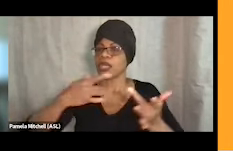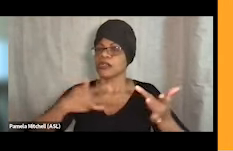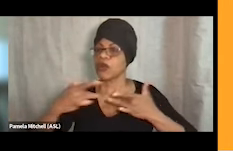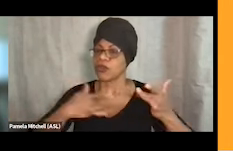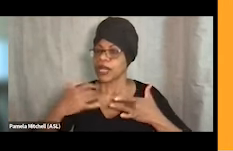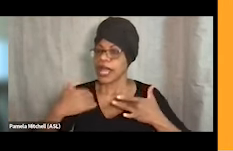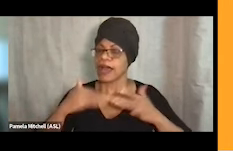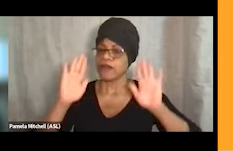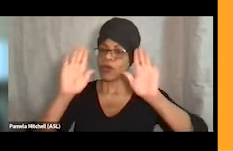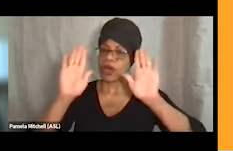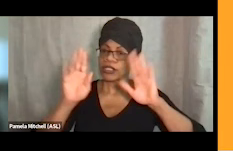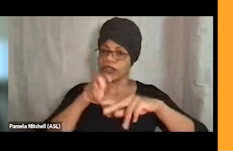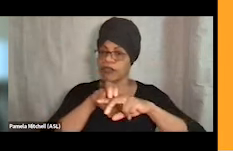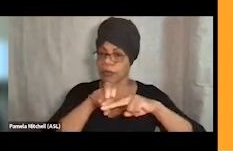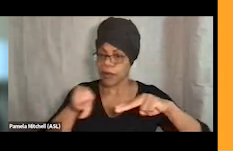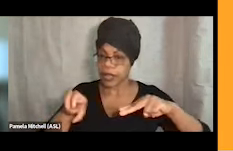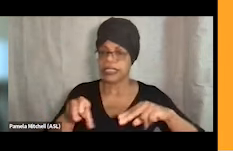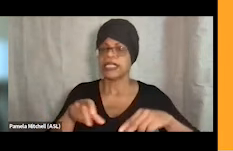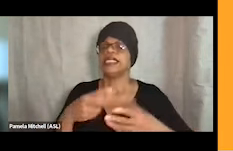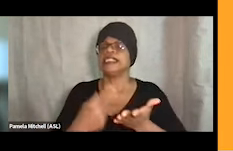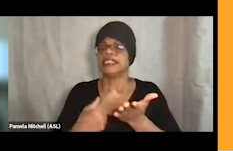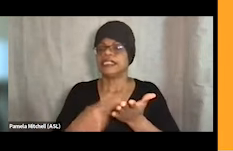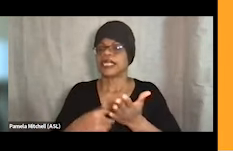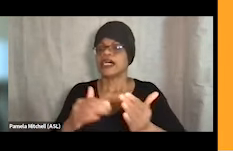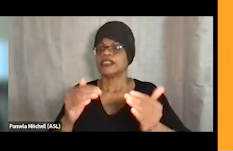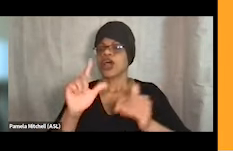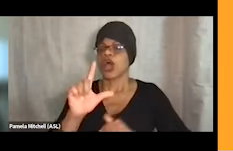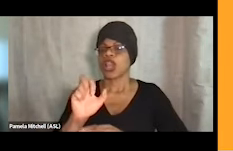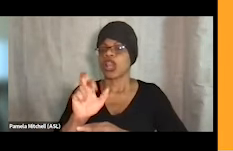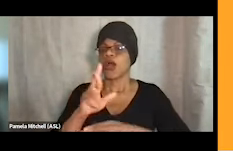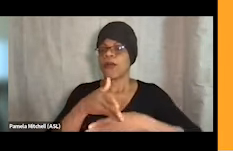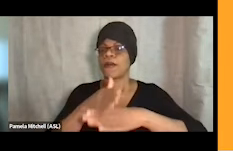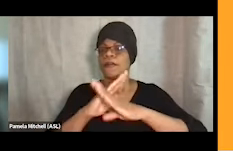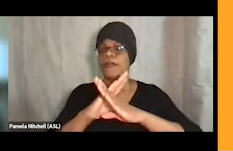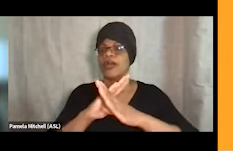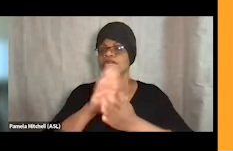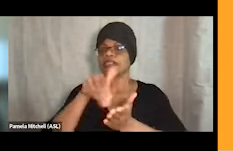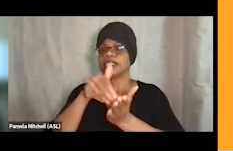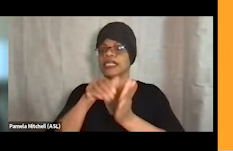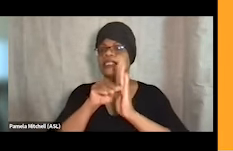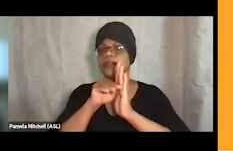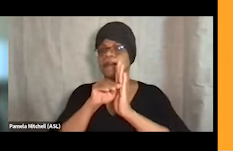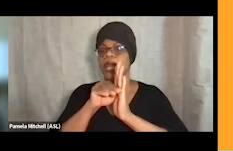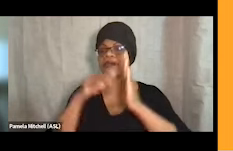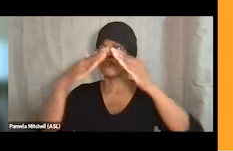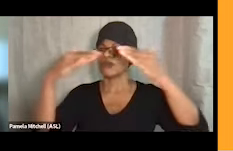to talk about low-barrier shelter models for people who use drugs. So I'll cover just a little housekeeping before we get started.